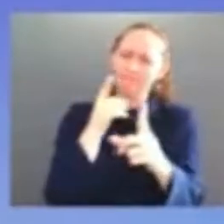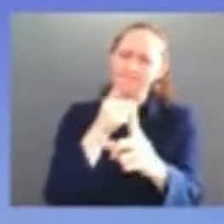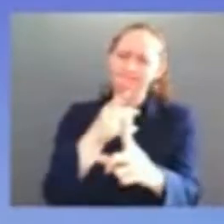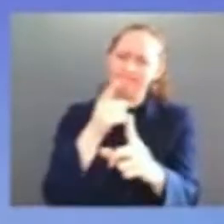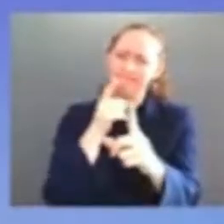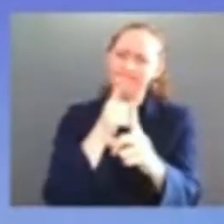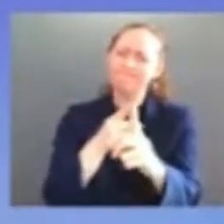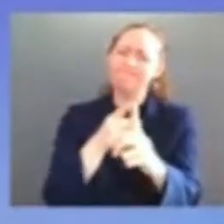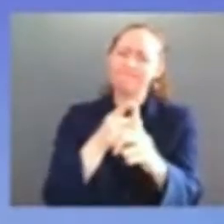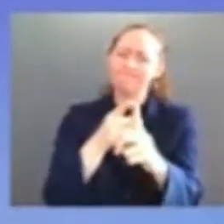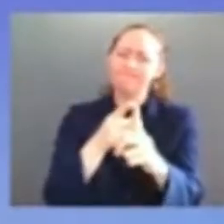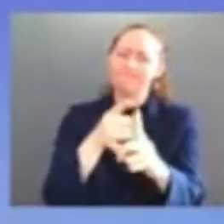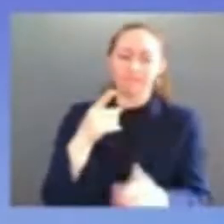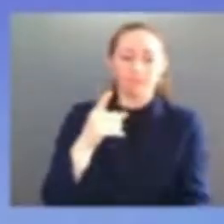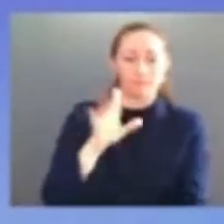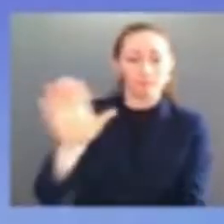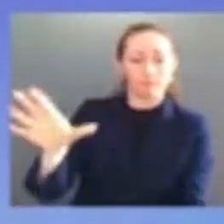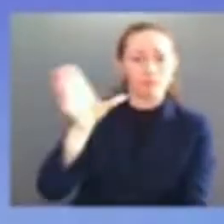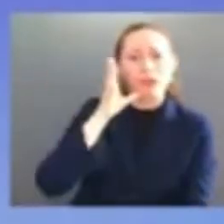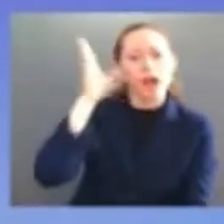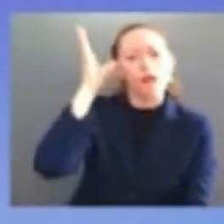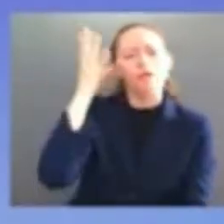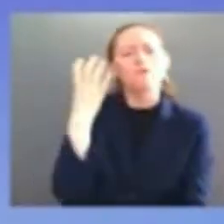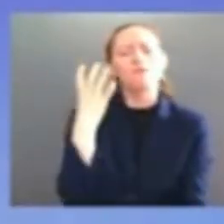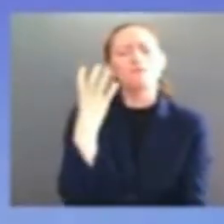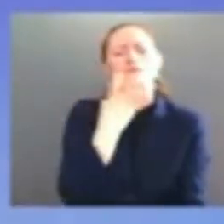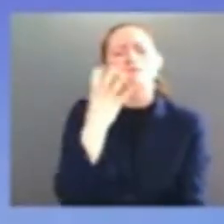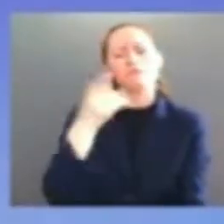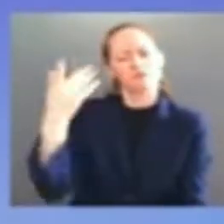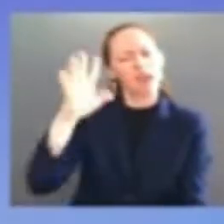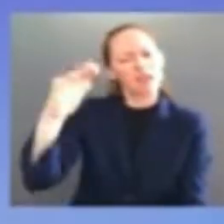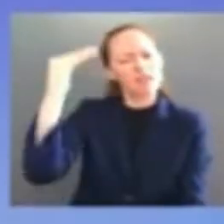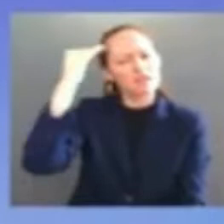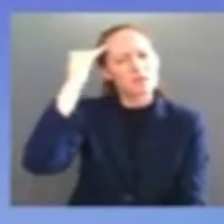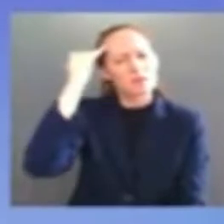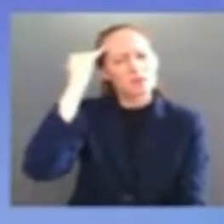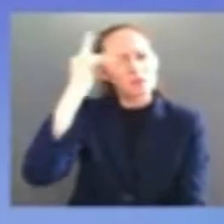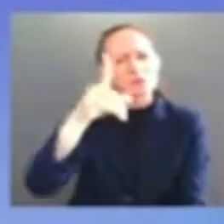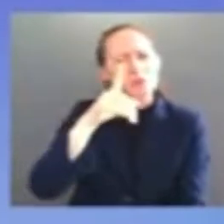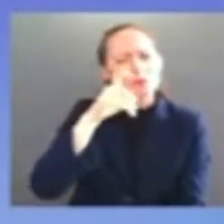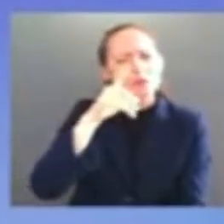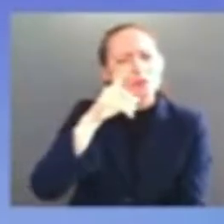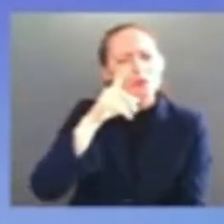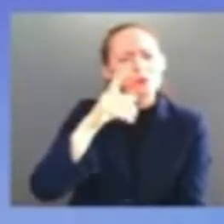of legal segregation and you had overcome so much in your own lives